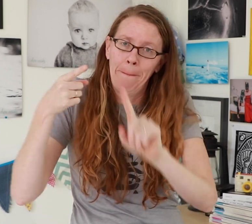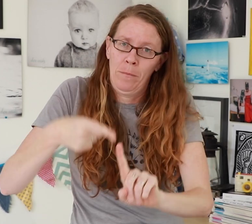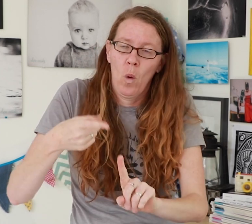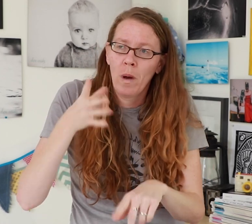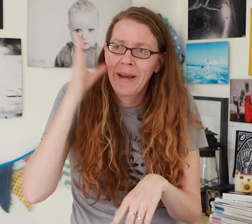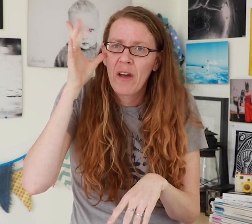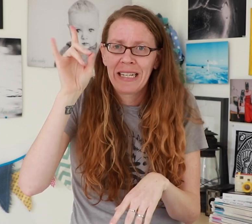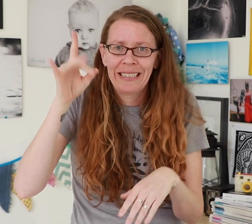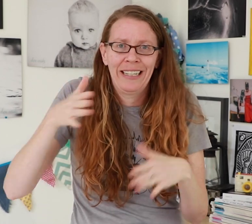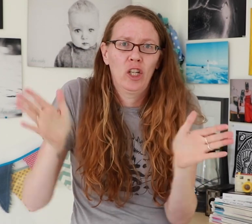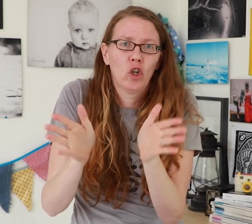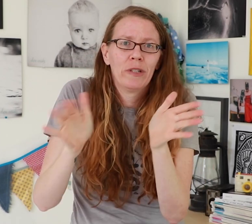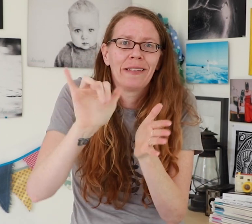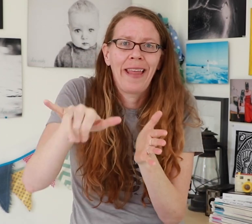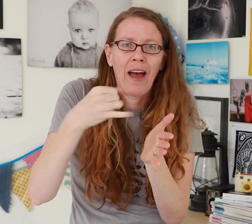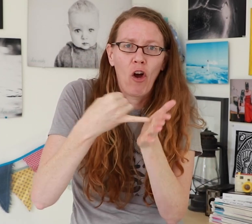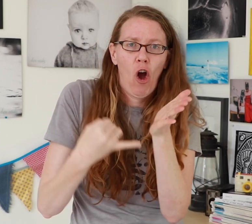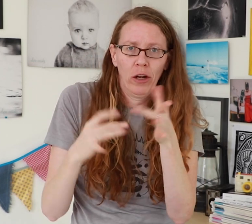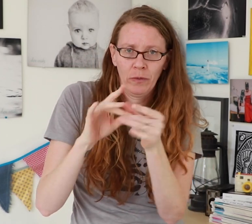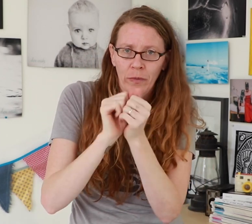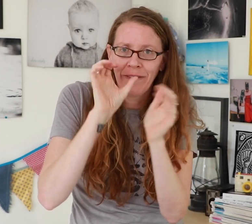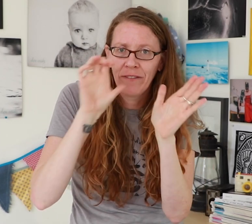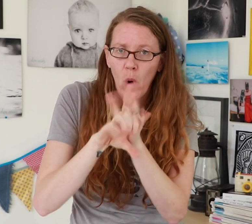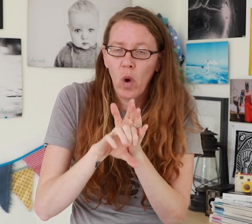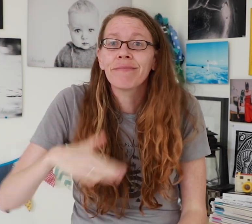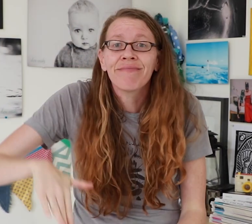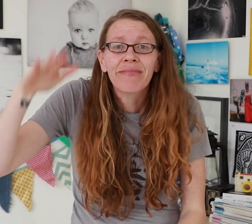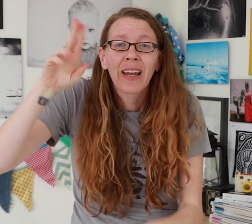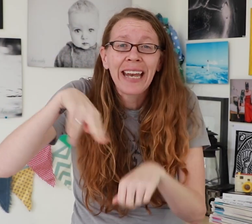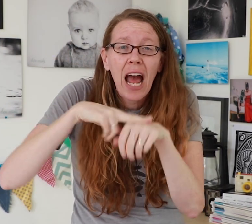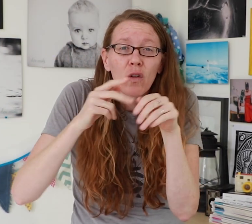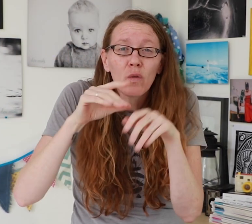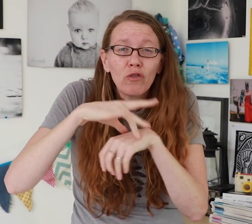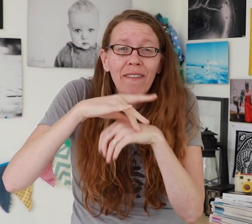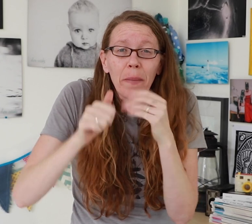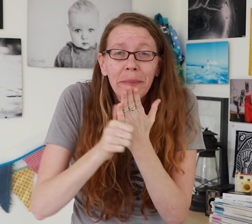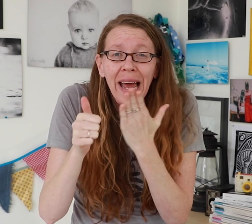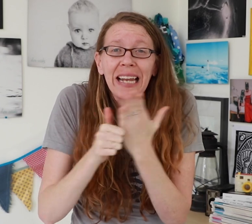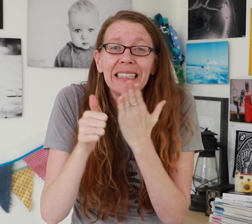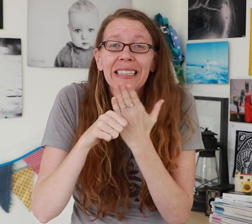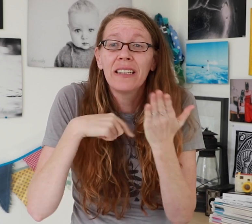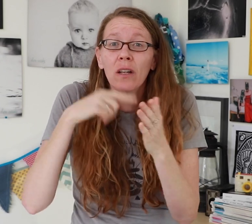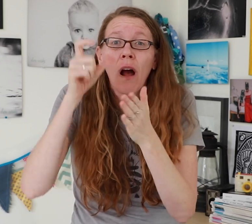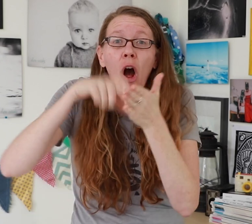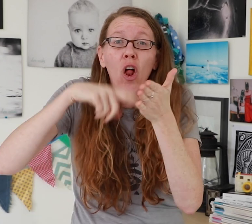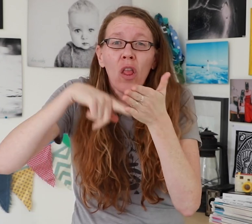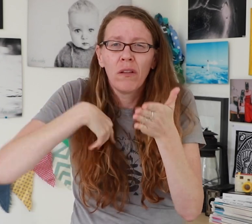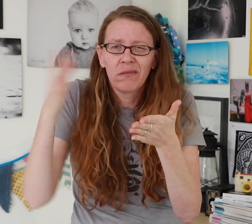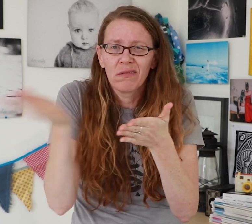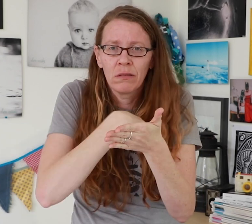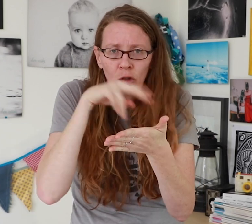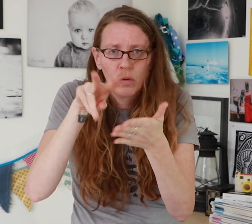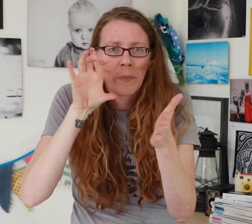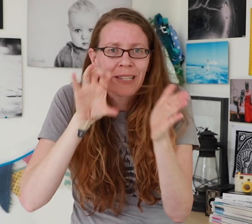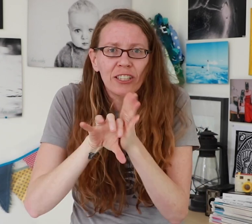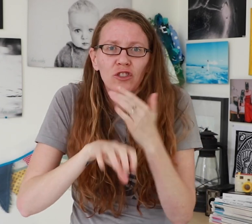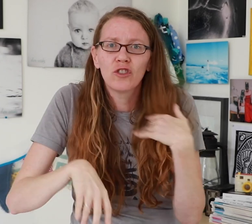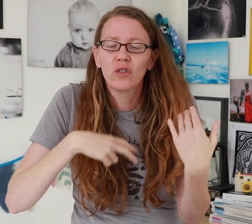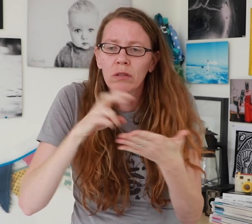the point is my parents encouraged artistic exploration with photography. I grew up with National Geographic magazines, I wouldn’t necessarily be reading the articles but I’d look at the pictures instead.